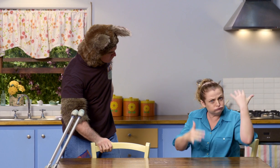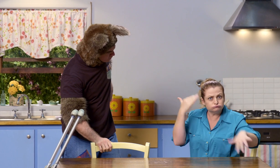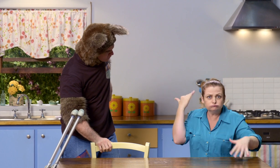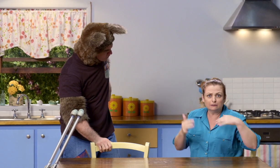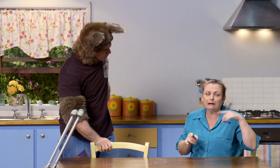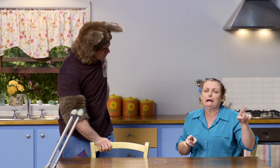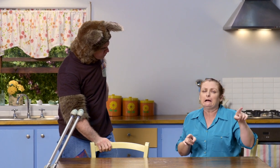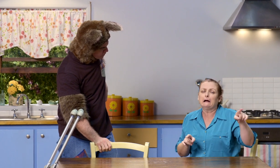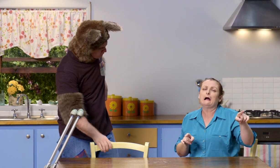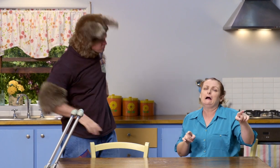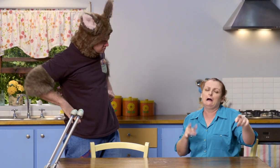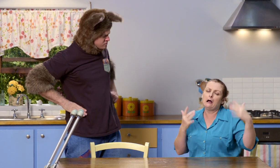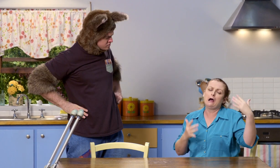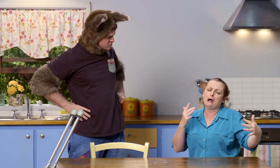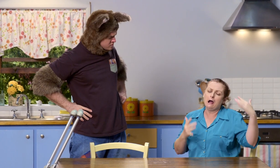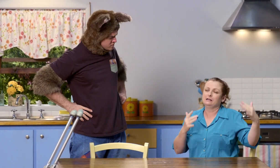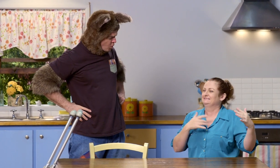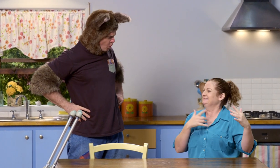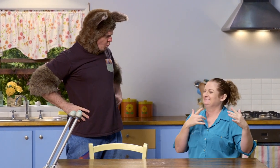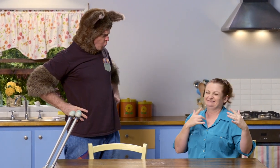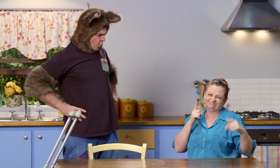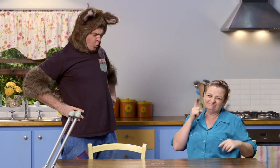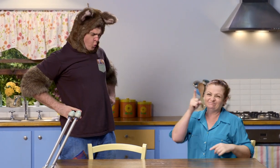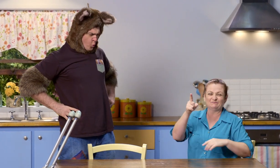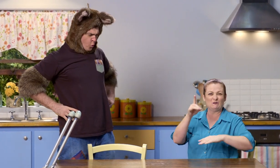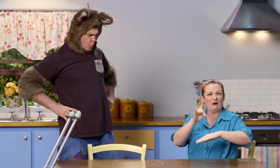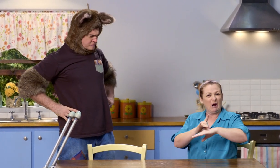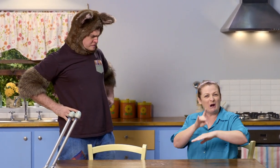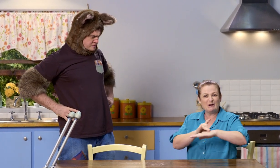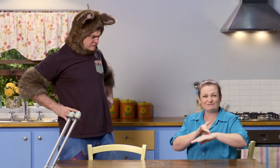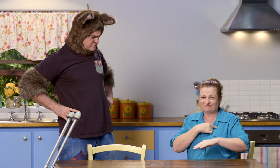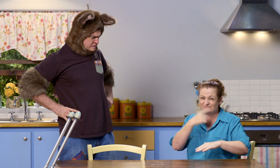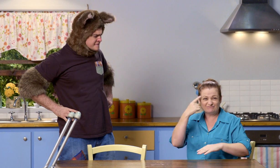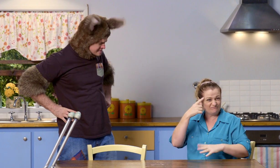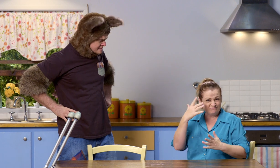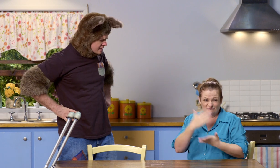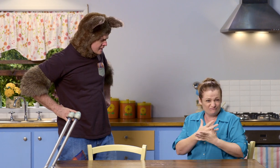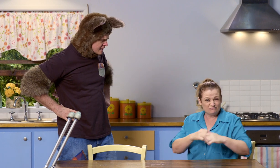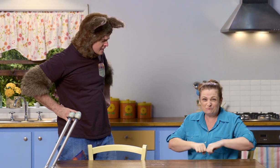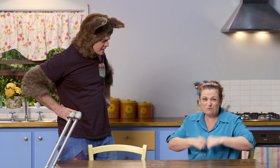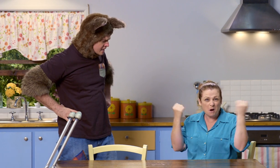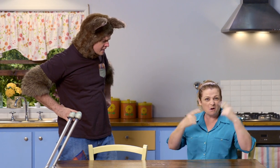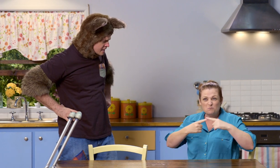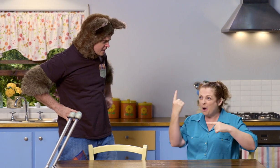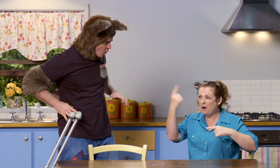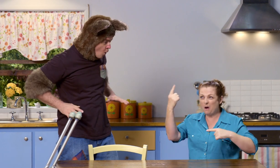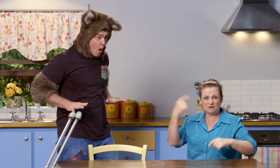It was very, very painful. So bad that I went to the hospital. I thought I had broken a bone.